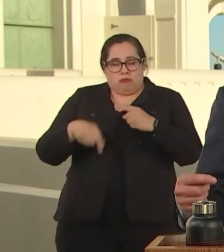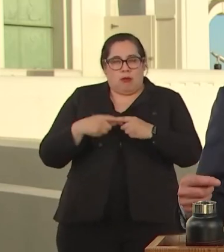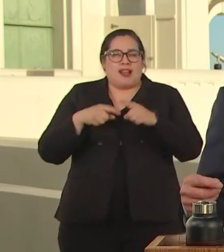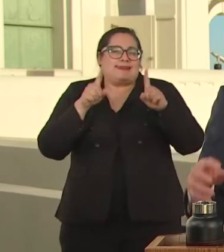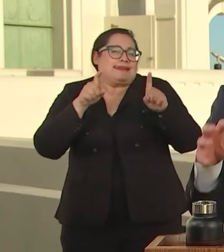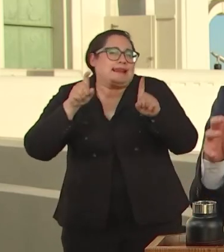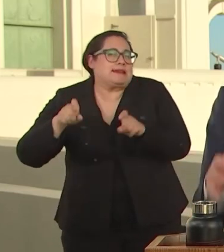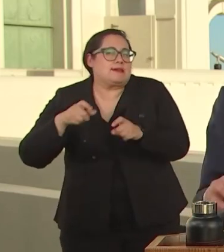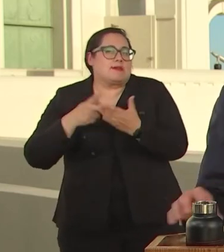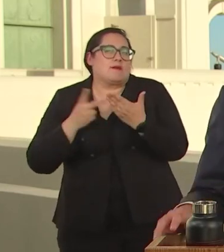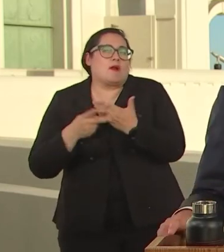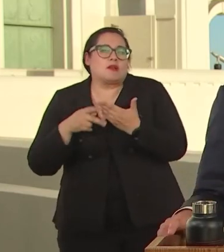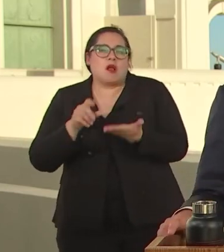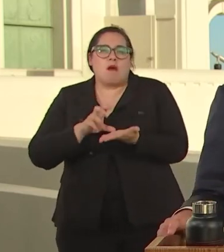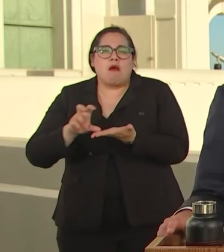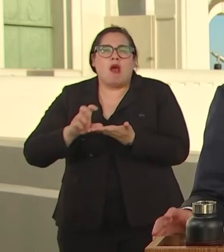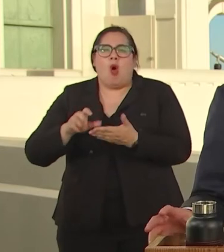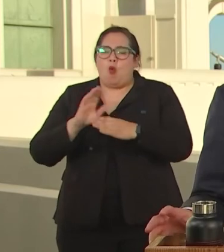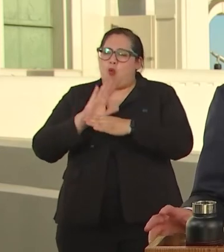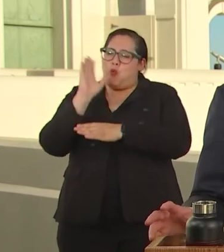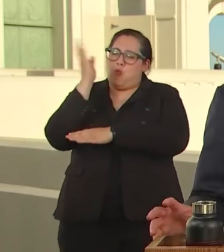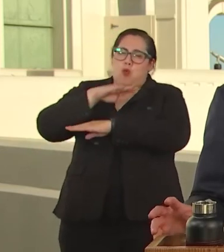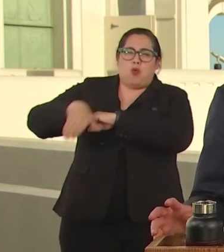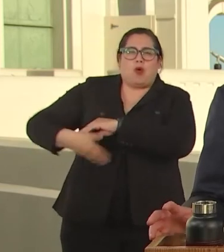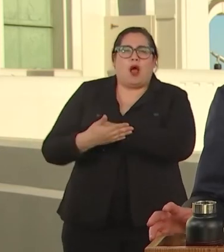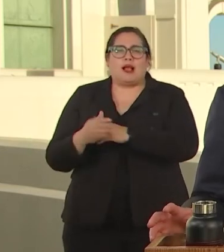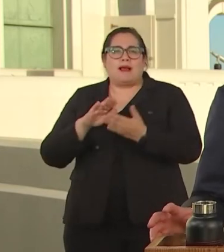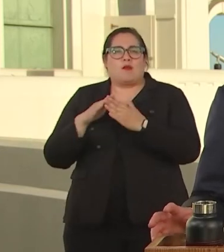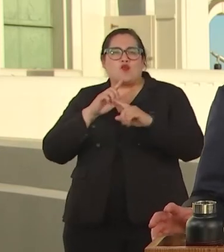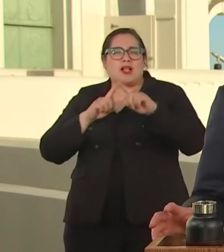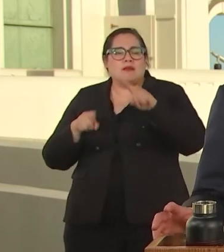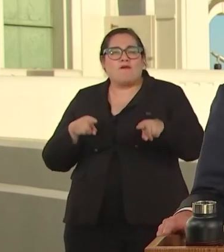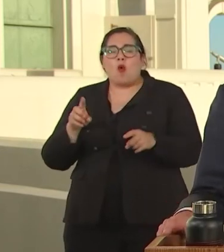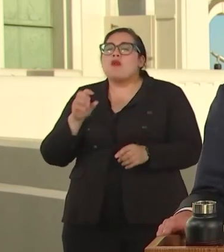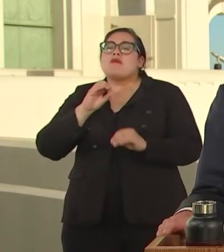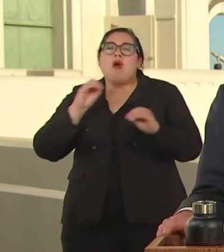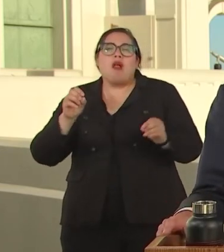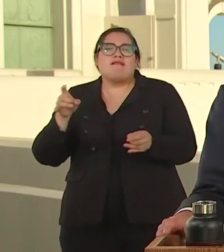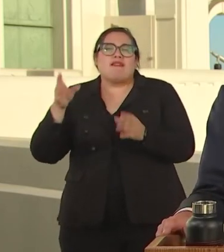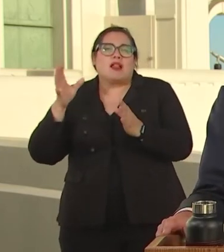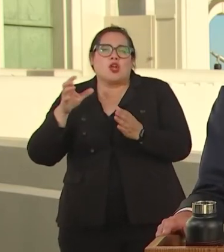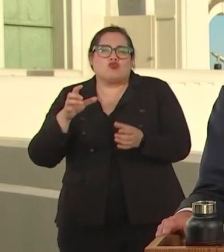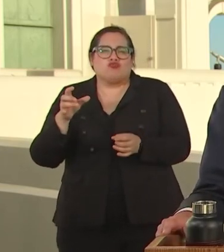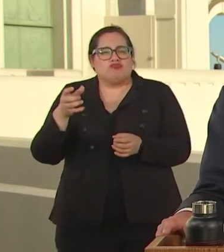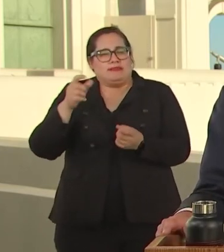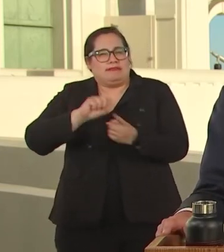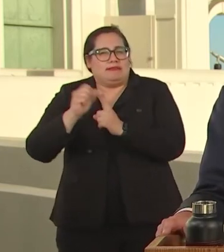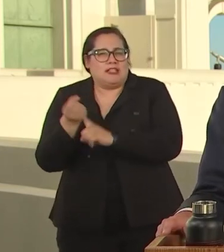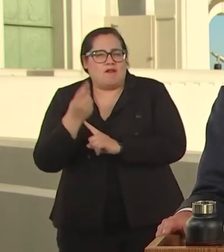VIOLENCE CRISIS TO PEOPLE EXPERIENCING HOMELESSNESS, FOCUSING ON THE NEIGHBORHOODS